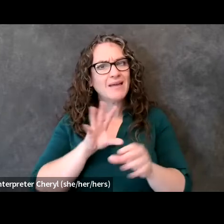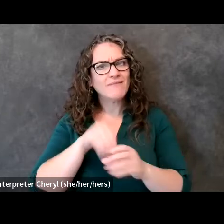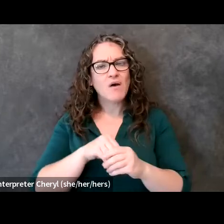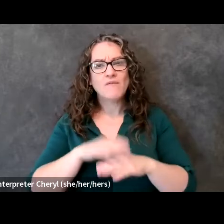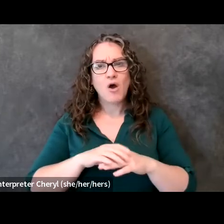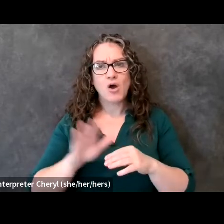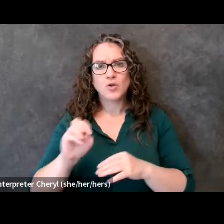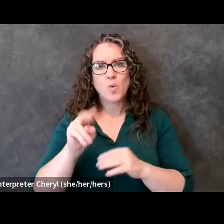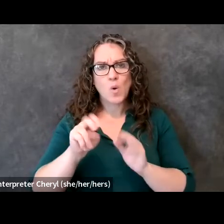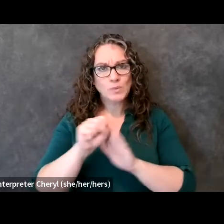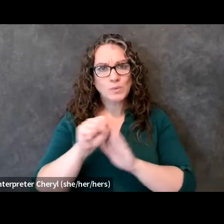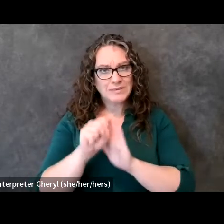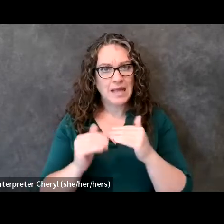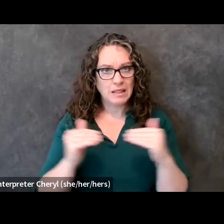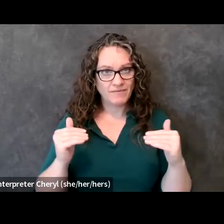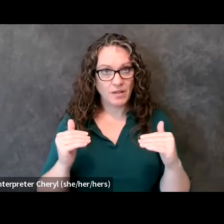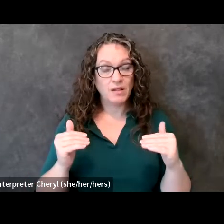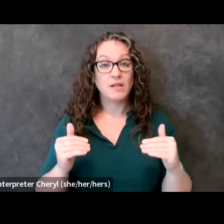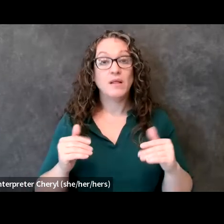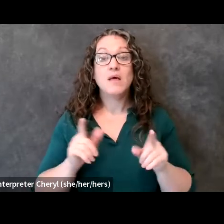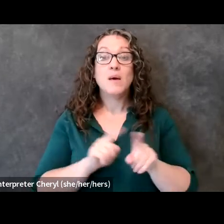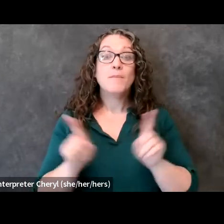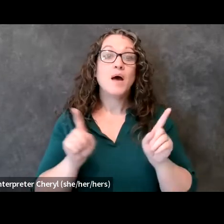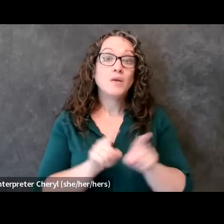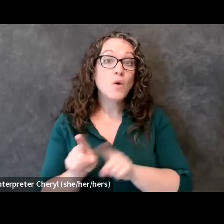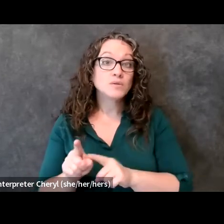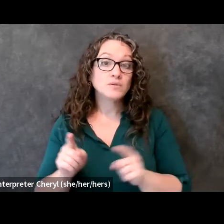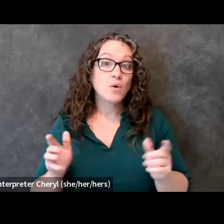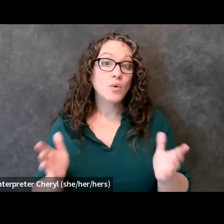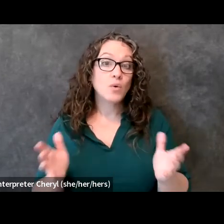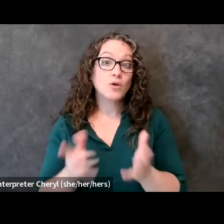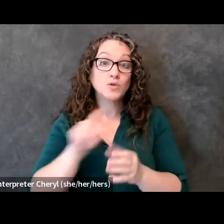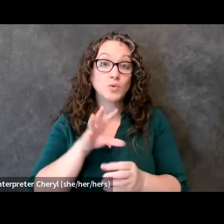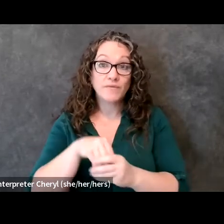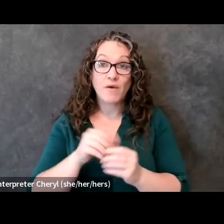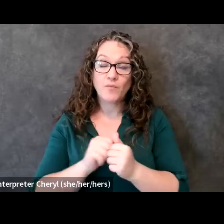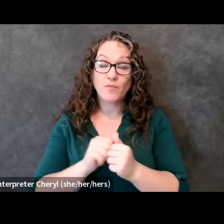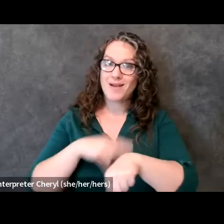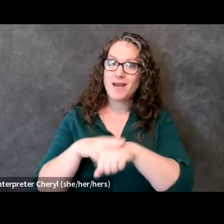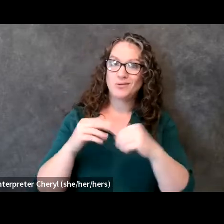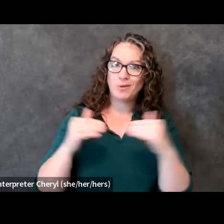in your state but i also encourage you to consider being involved on a national level so we are